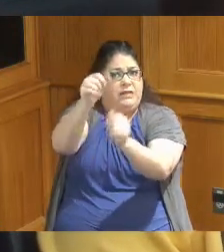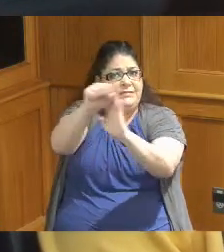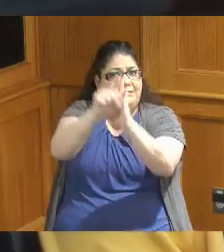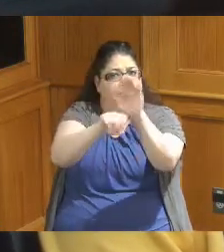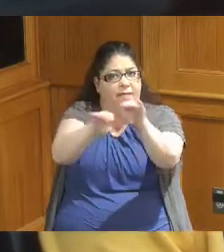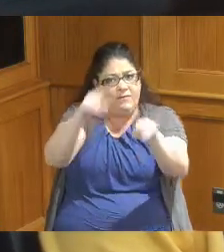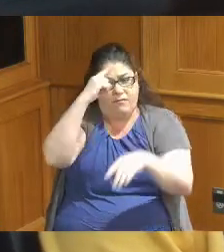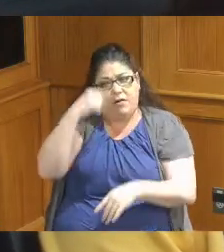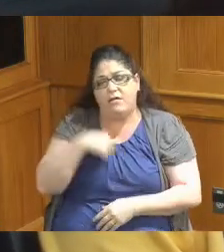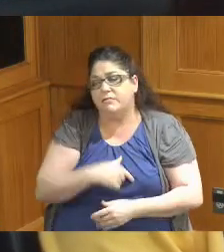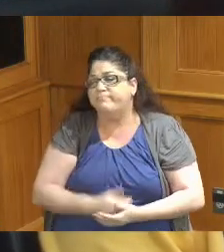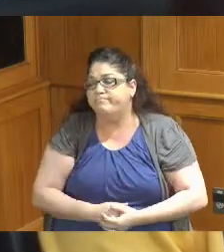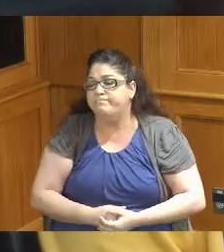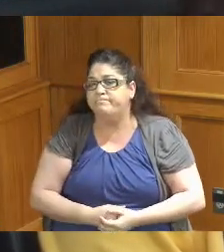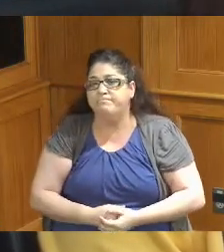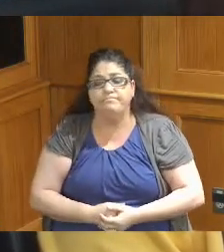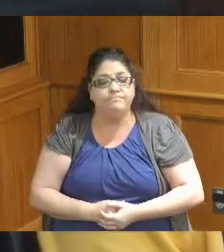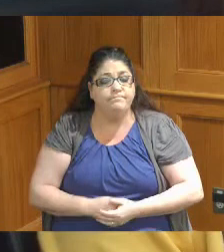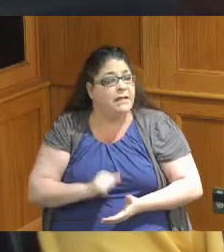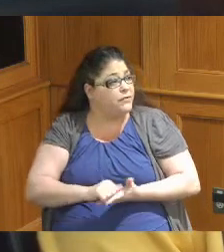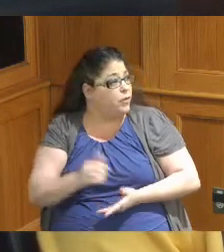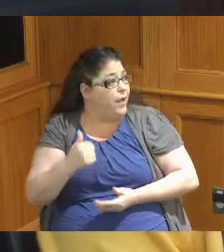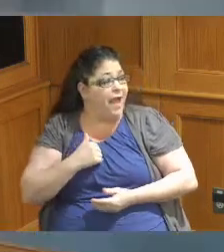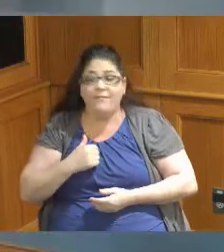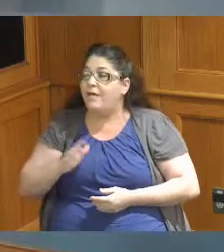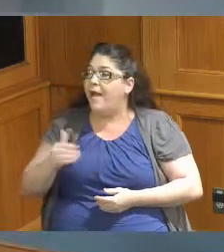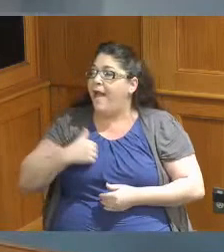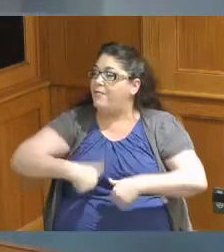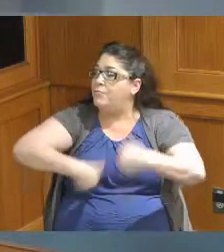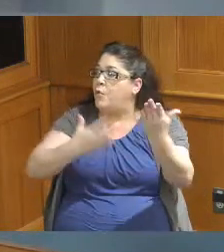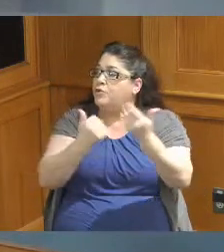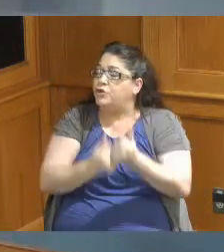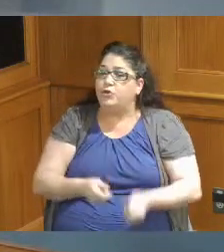that's all I have soon to adjourn second